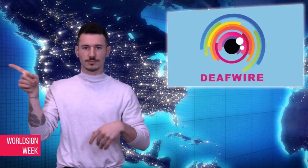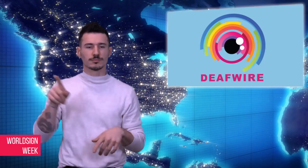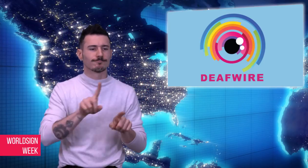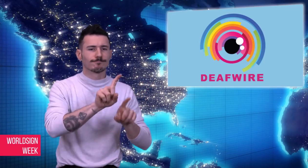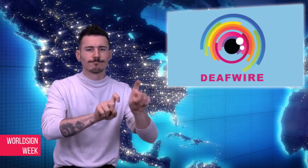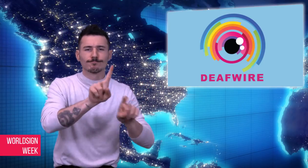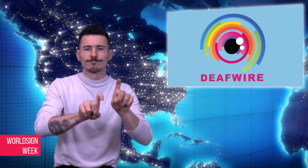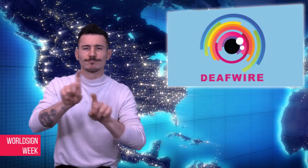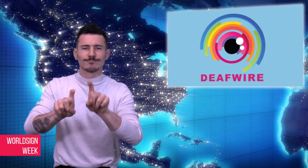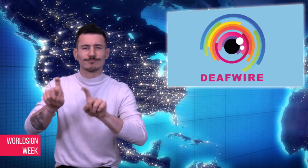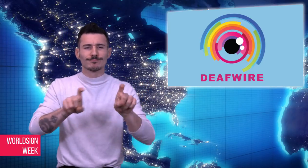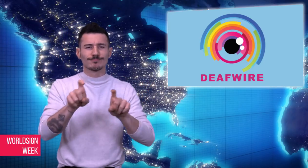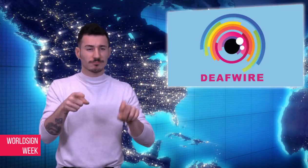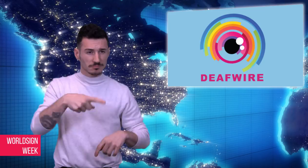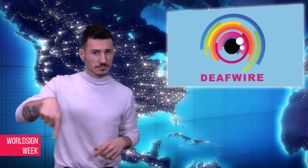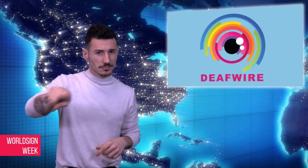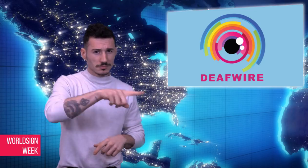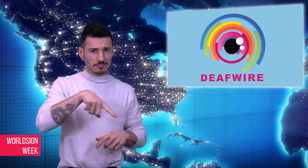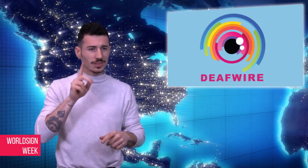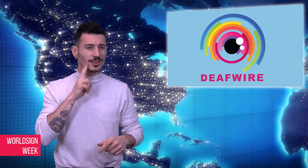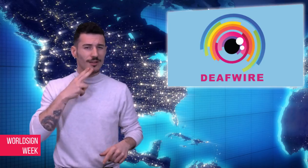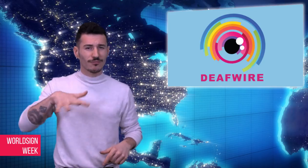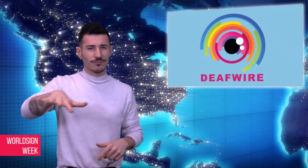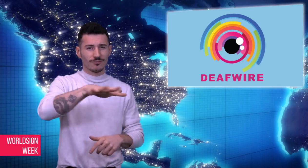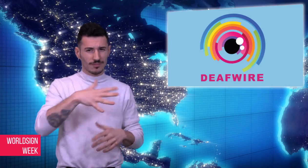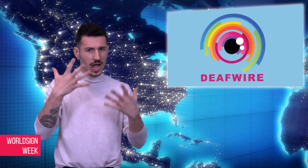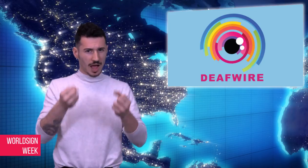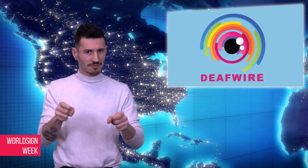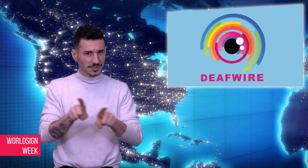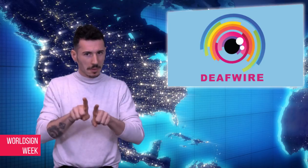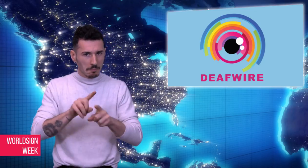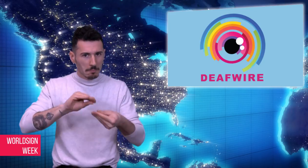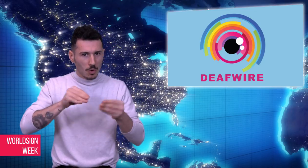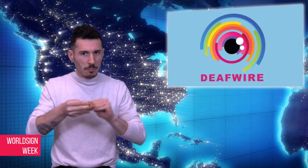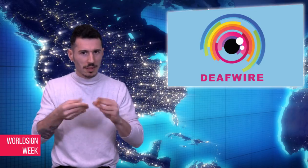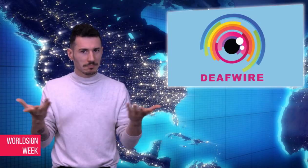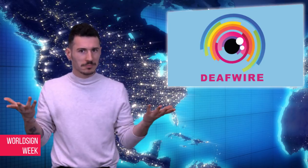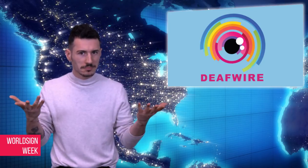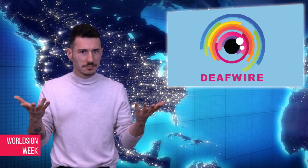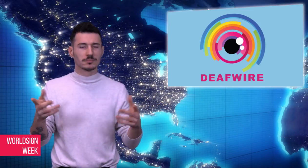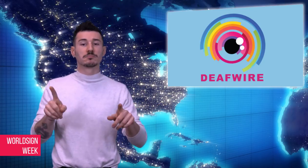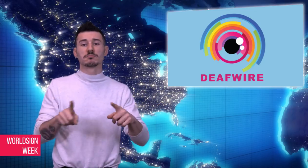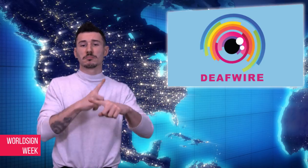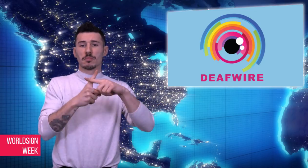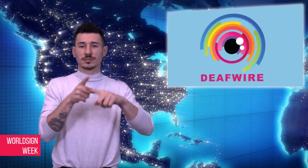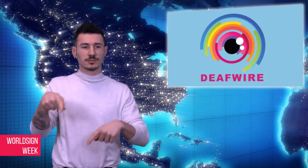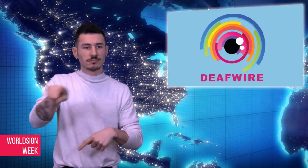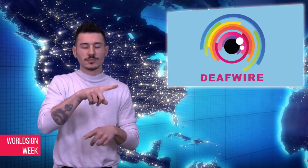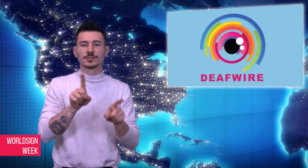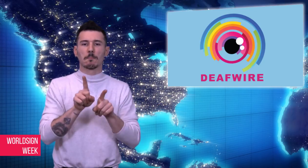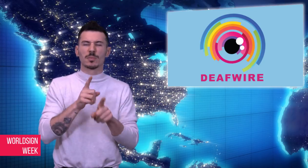captioning. Hundreds of Deaf Twitter users